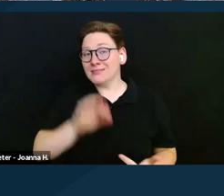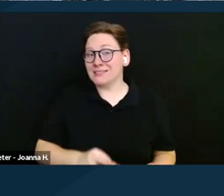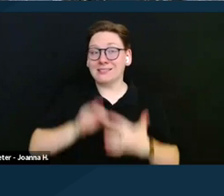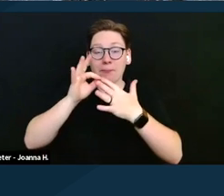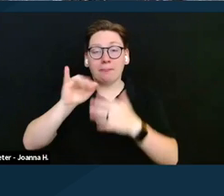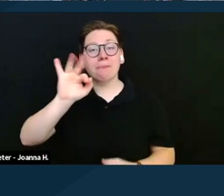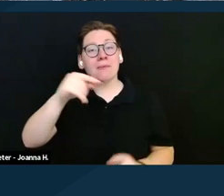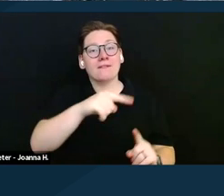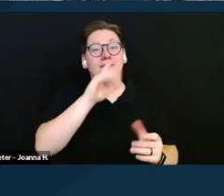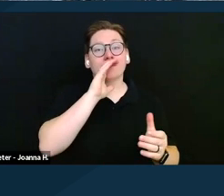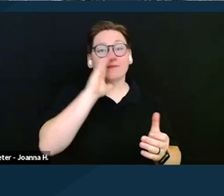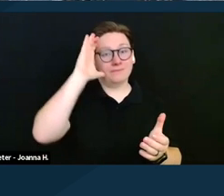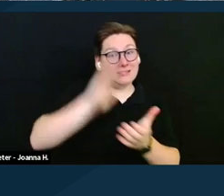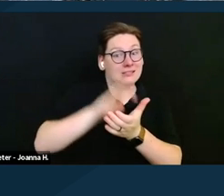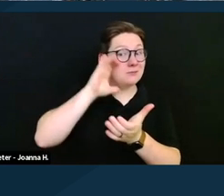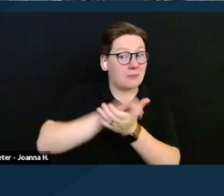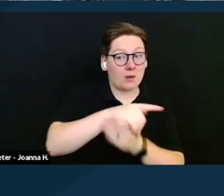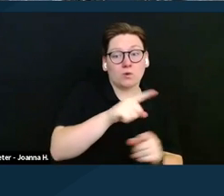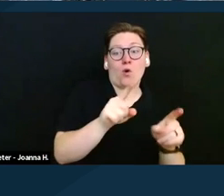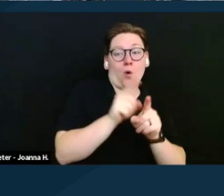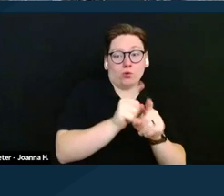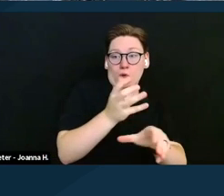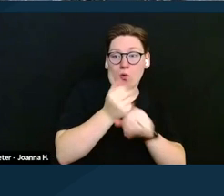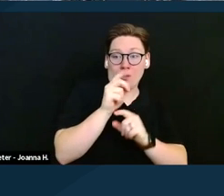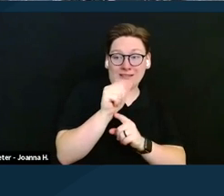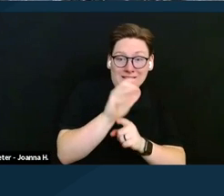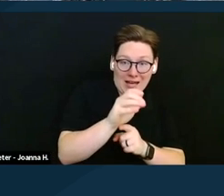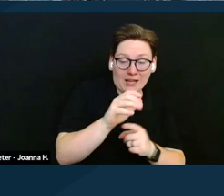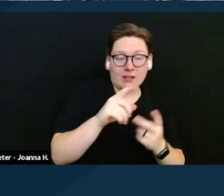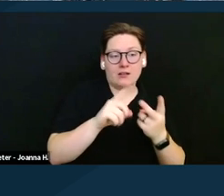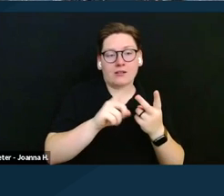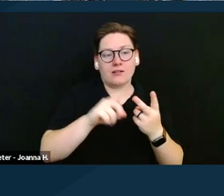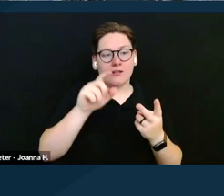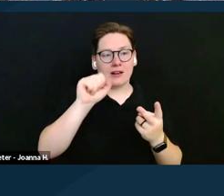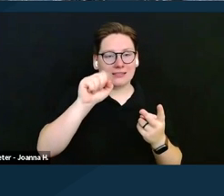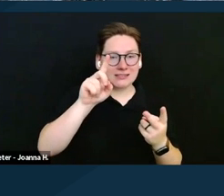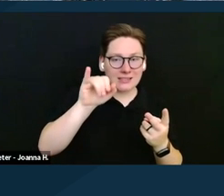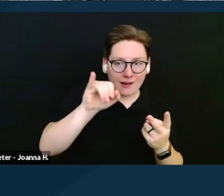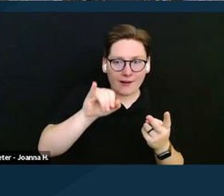also receives DAC, SSDI, Social Security retirement benefits,